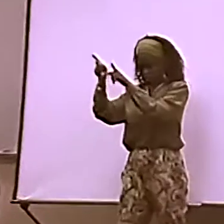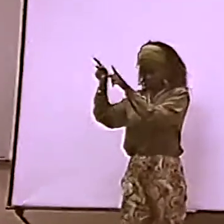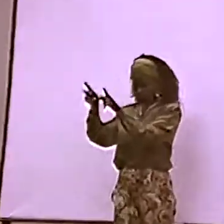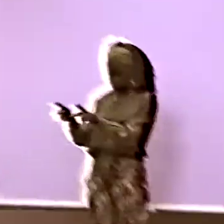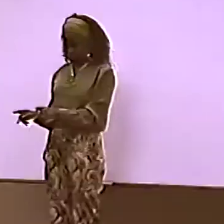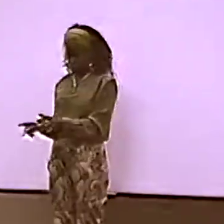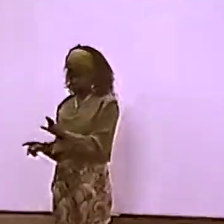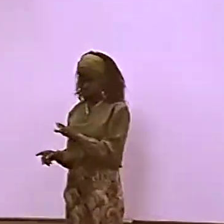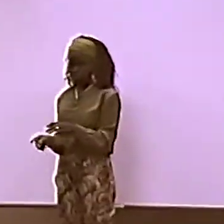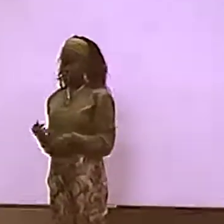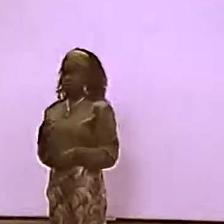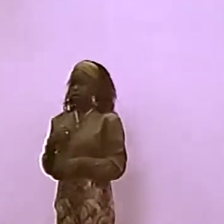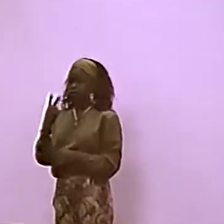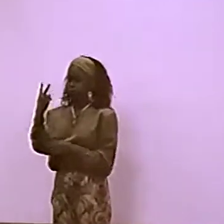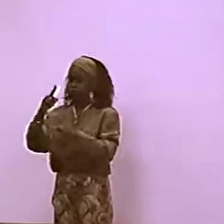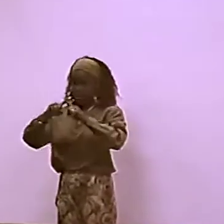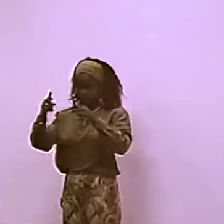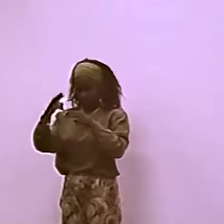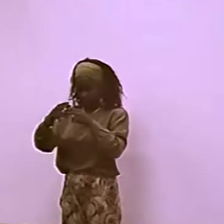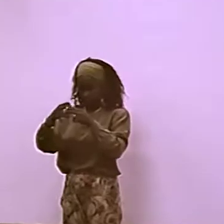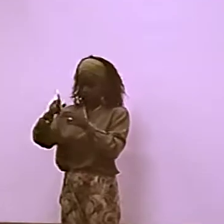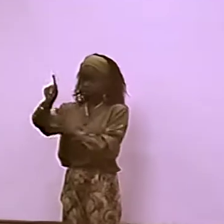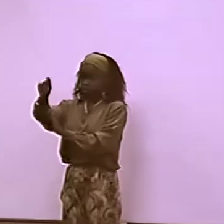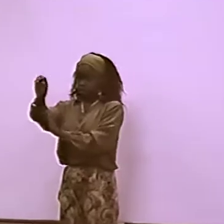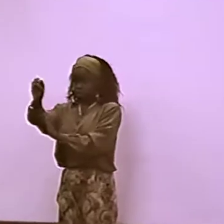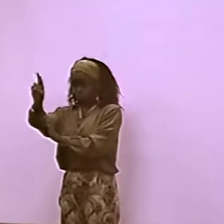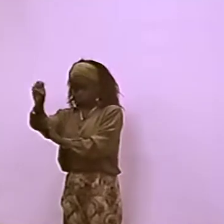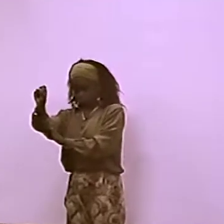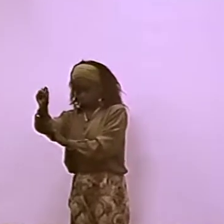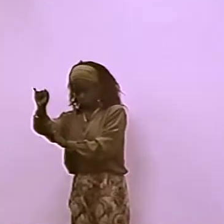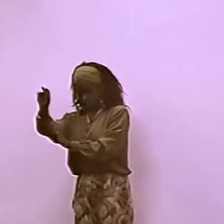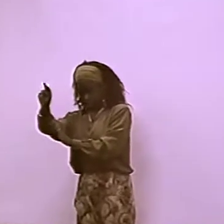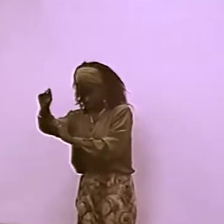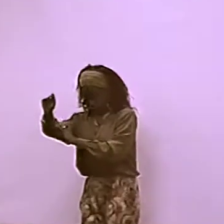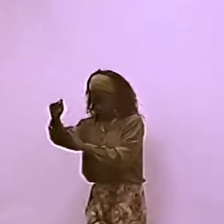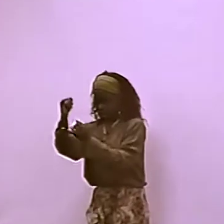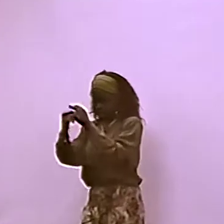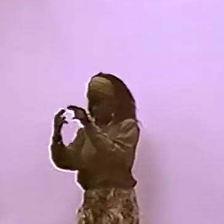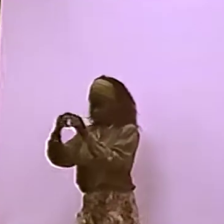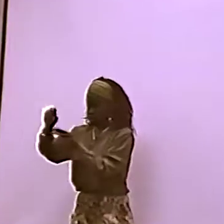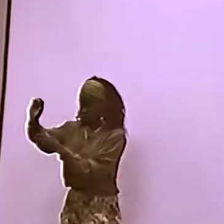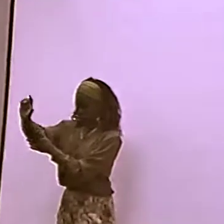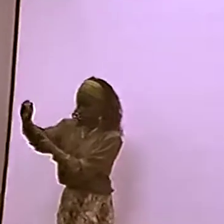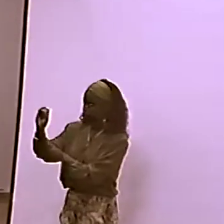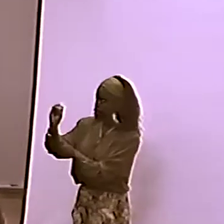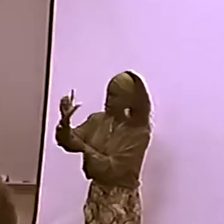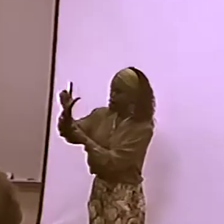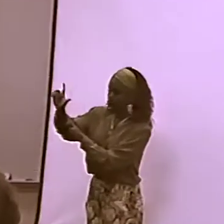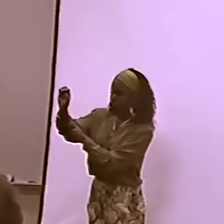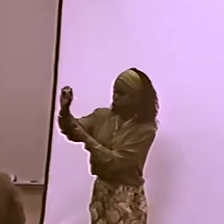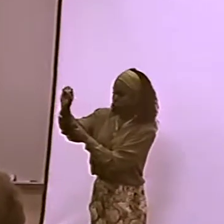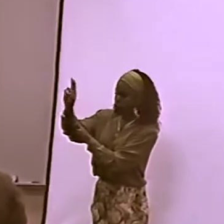THIS IS ABOUT TOUSSAINT, WHO IS THE NAME OF A PERSON. UH, ACTUALLY, THERE ARE 2 DIFFERENT NAMES.